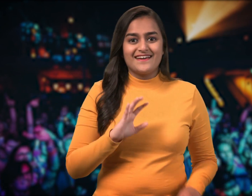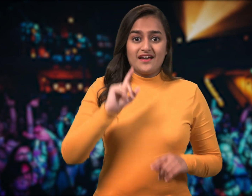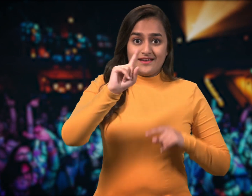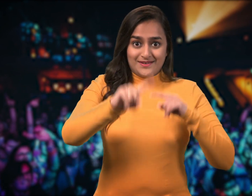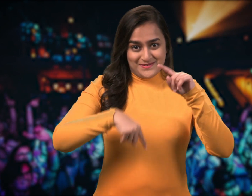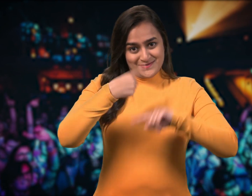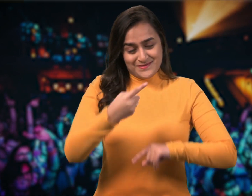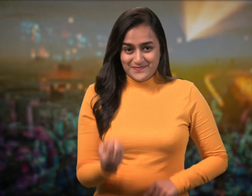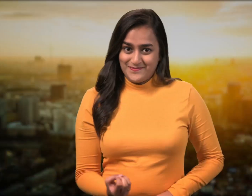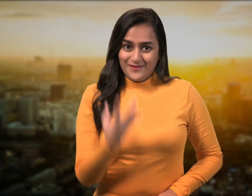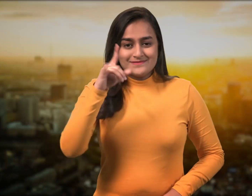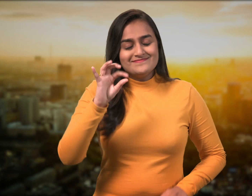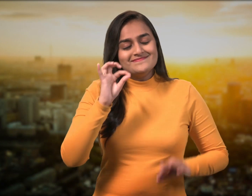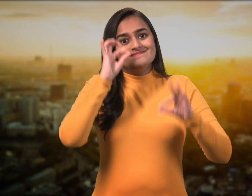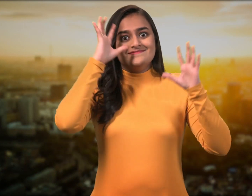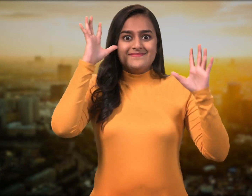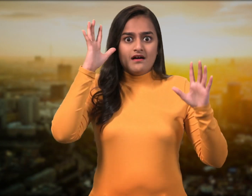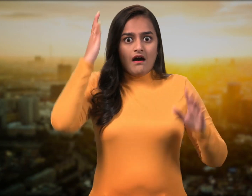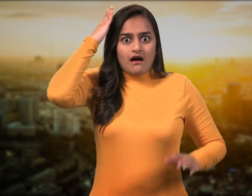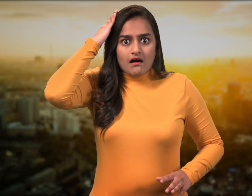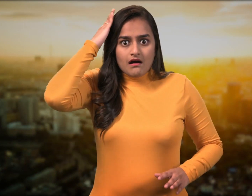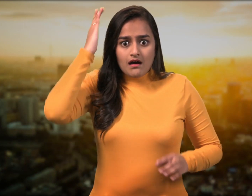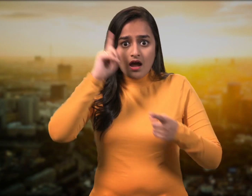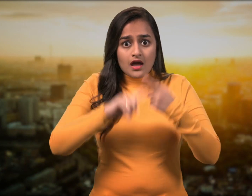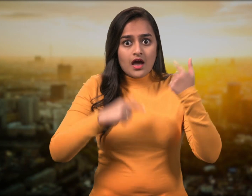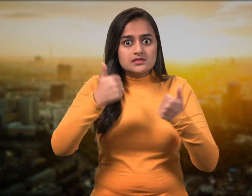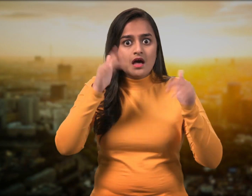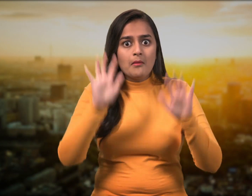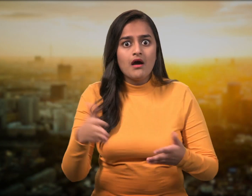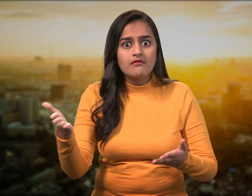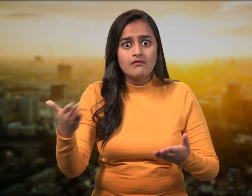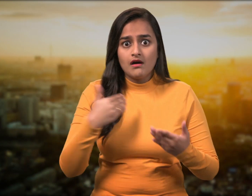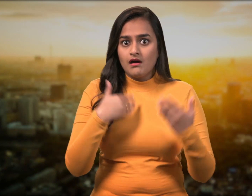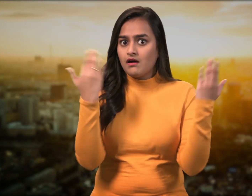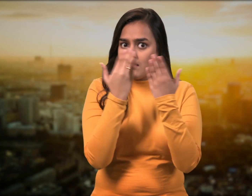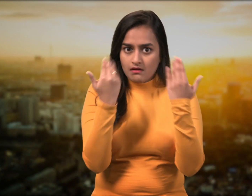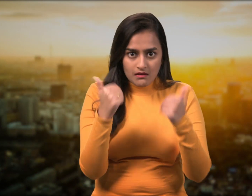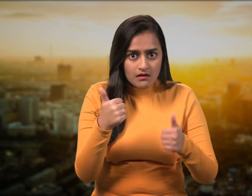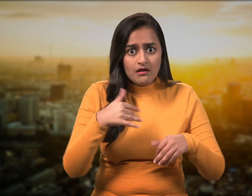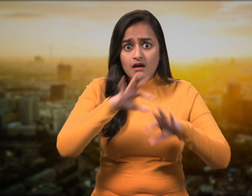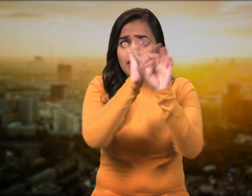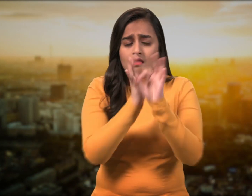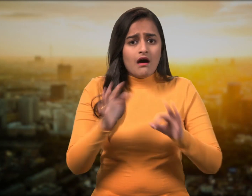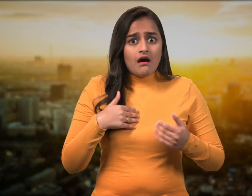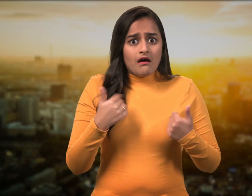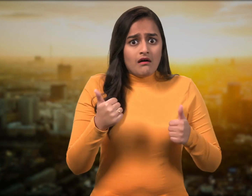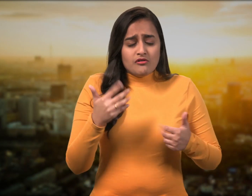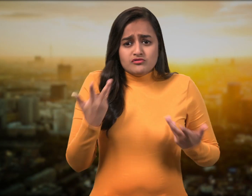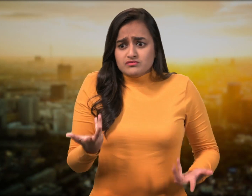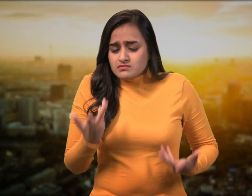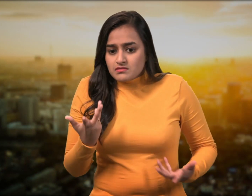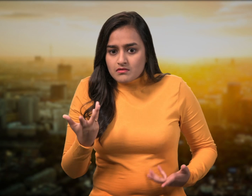Next day morning, they realise they were not at all prepared for the test.